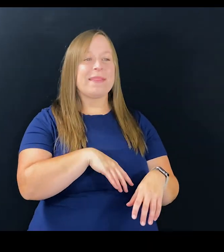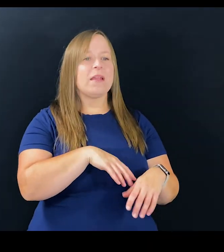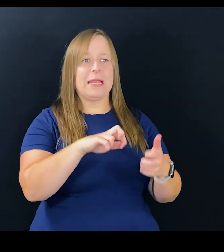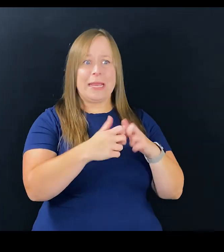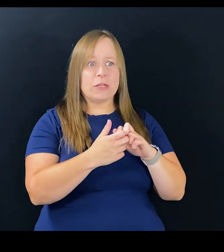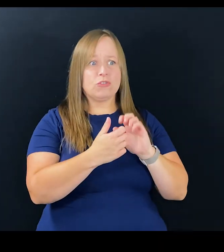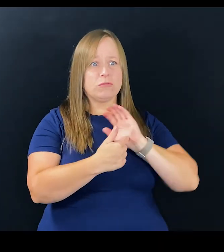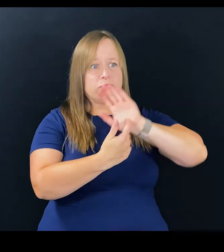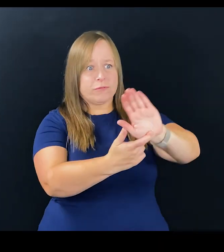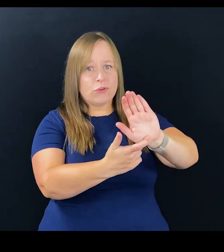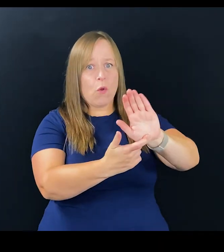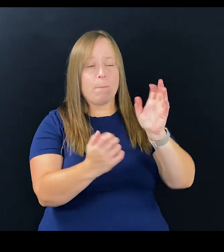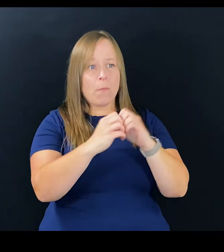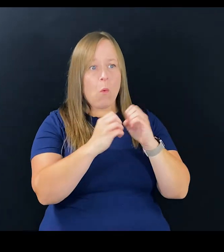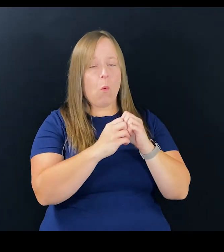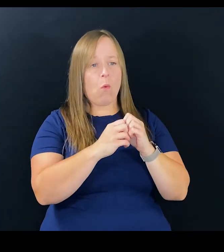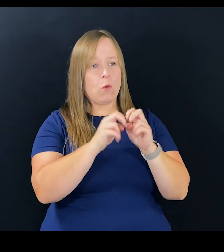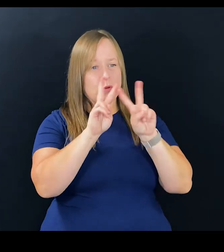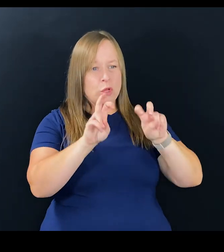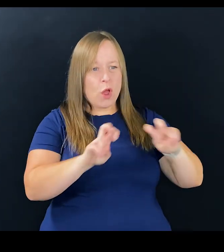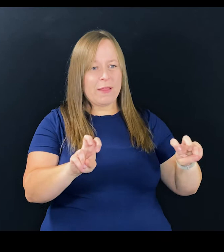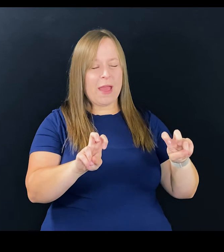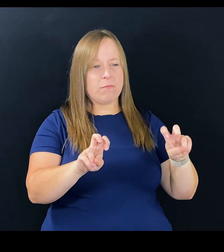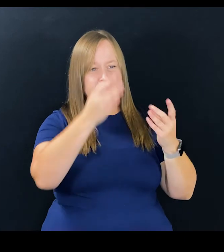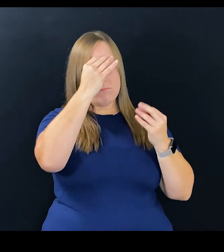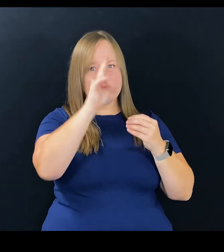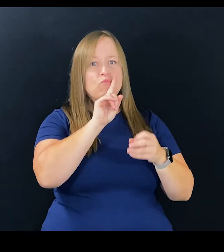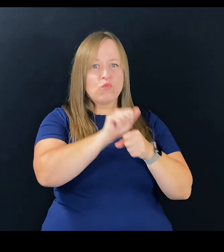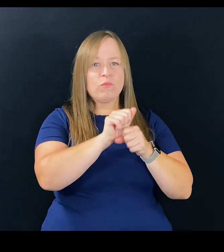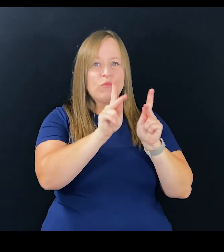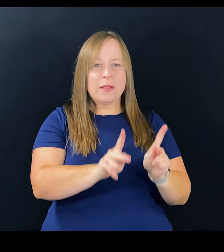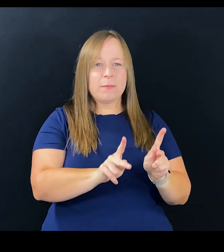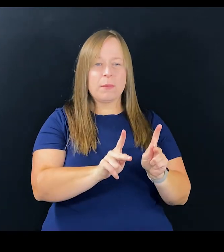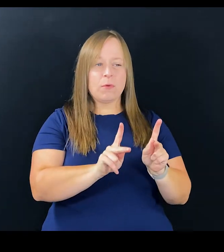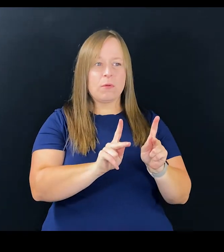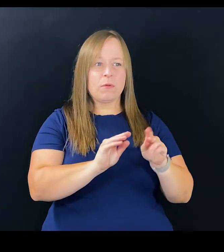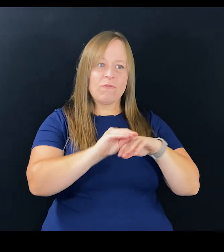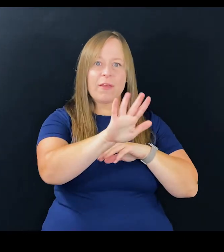No, and so until these issues are brought forward and you look at them and that there are real people